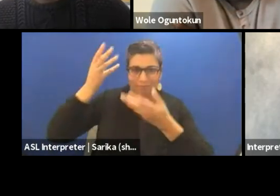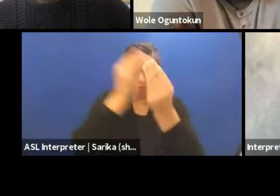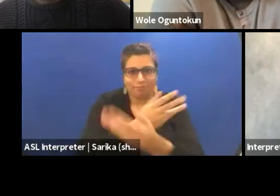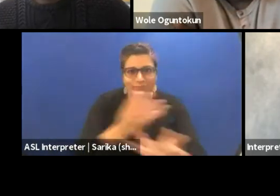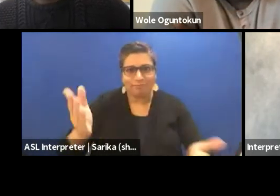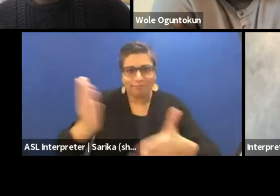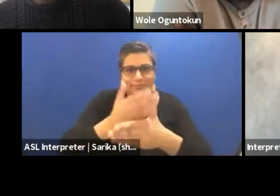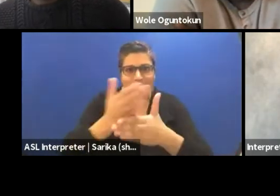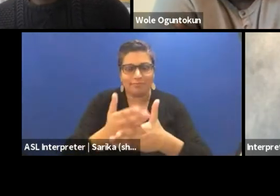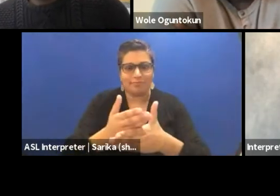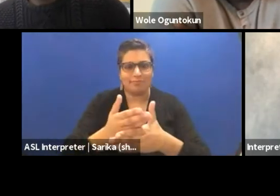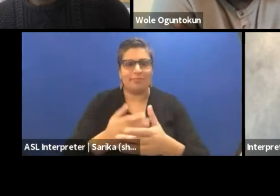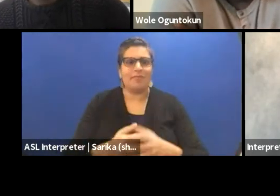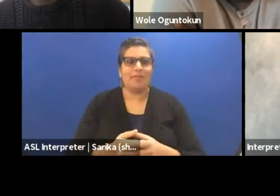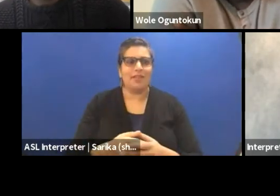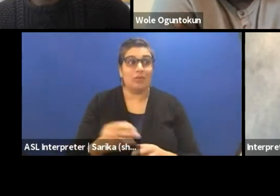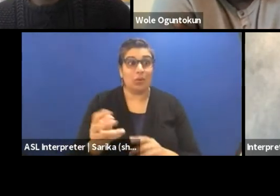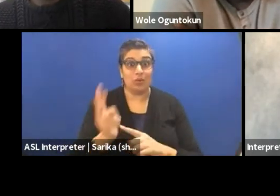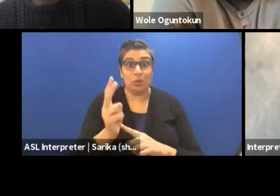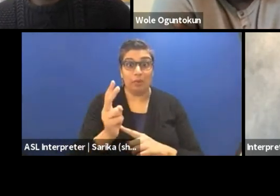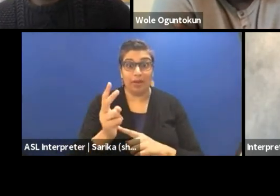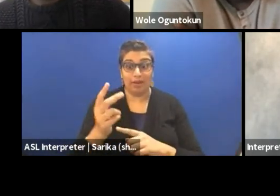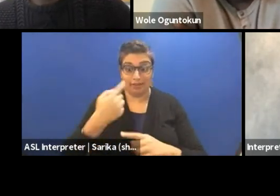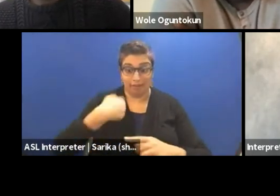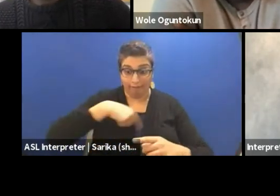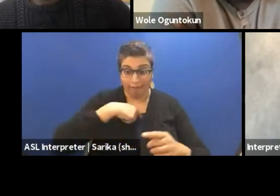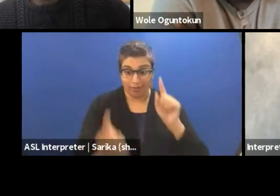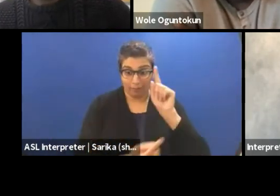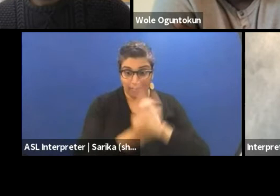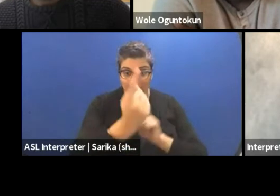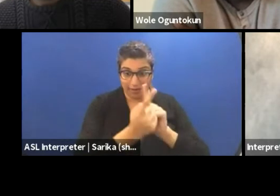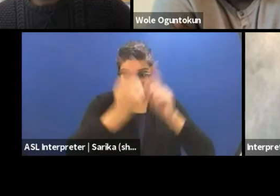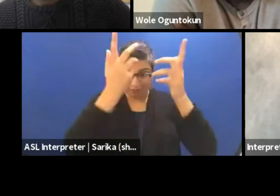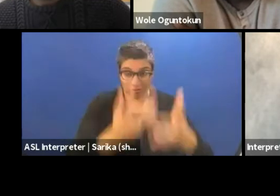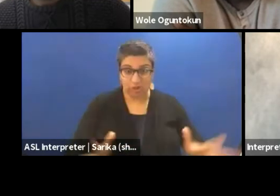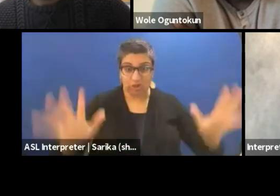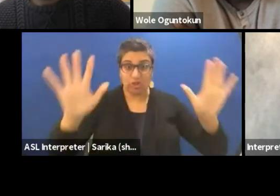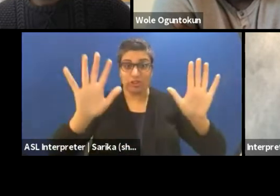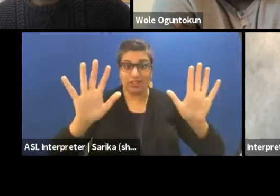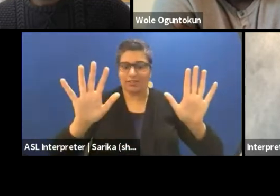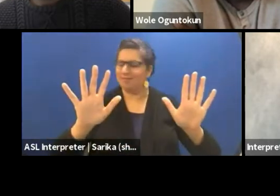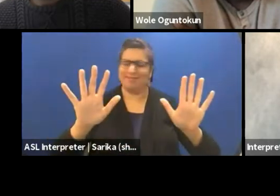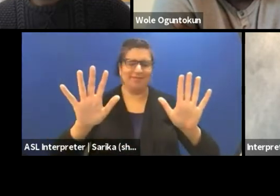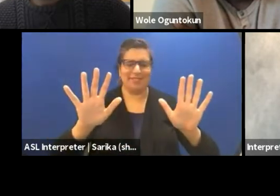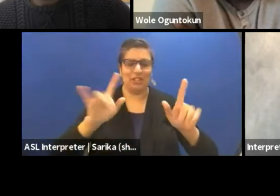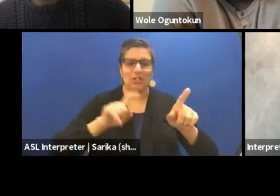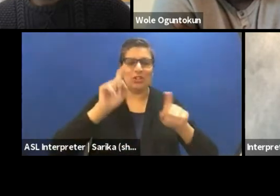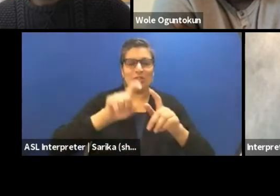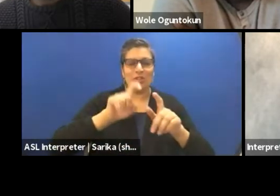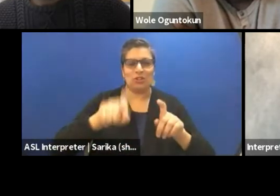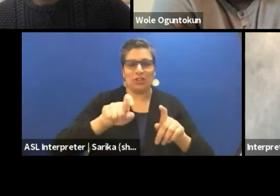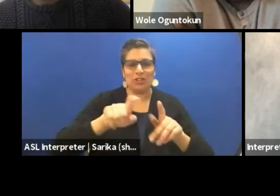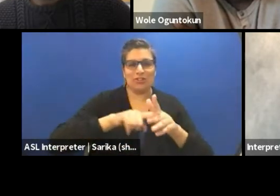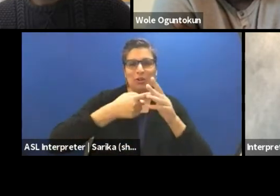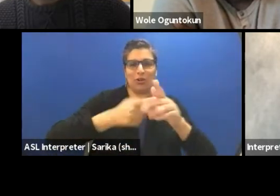within two minutes of us meeting together. It should have been like way before. So I just thought of popping in that